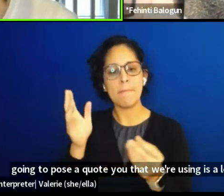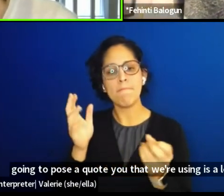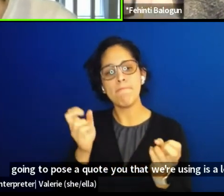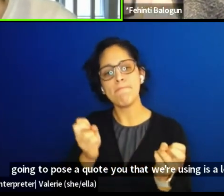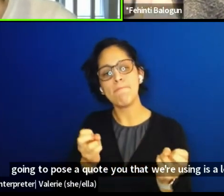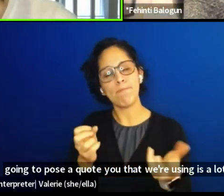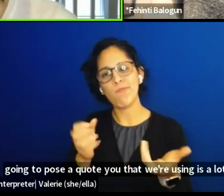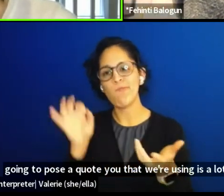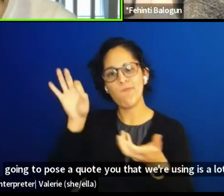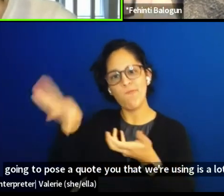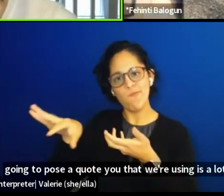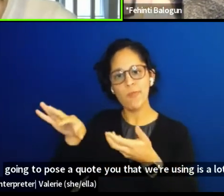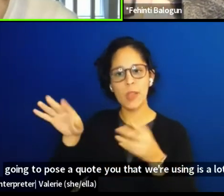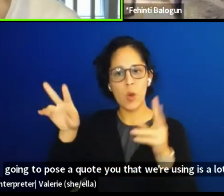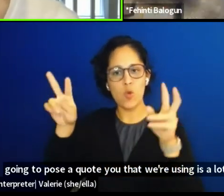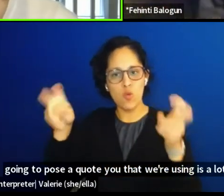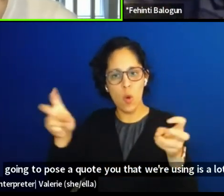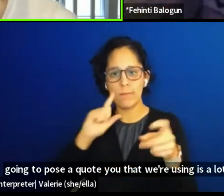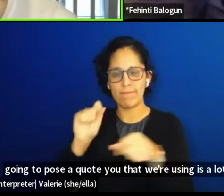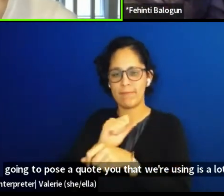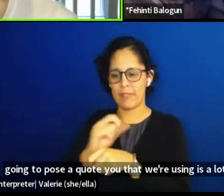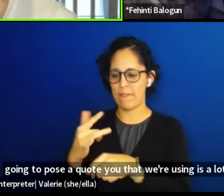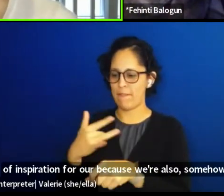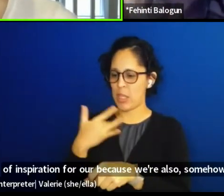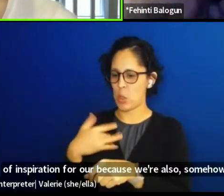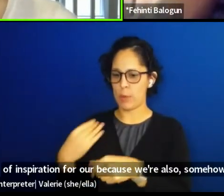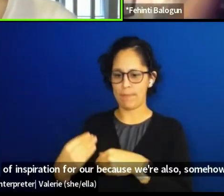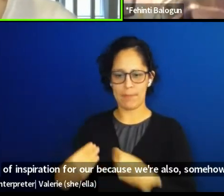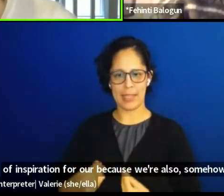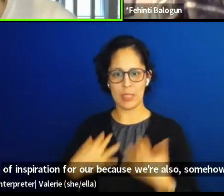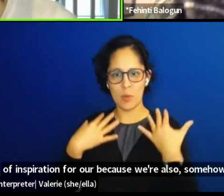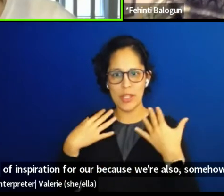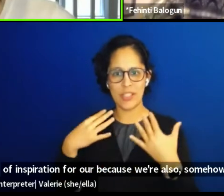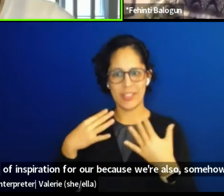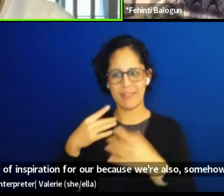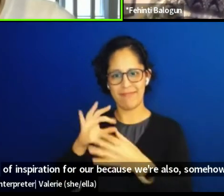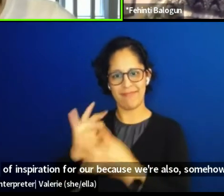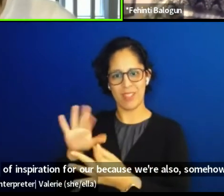Because we're also somehow already running short on time.